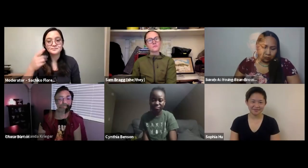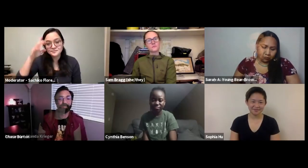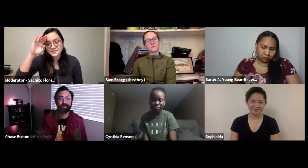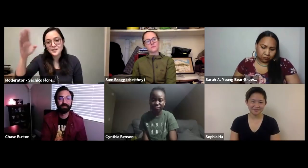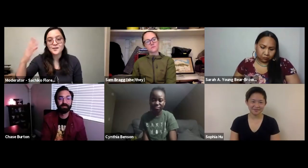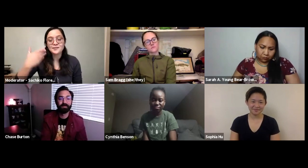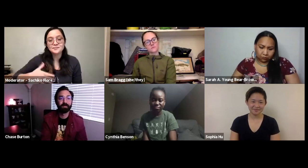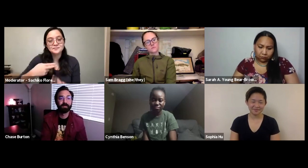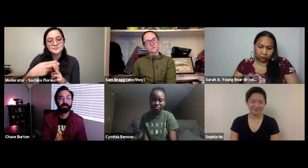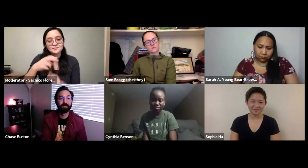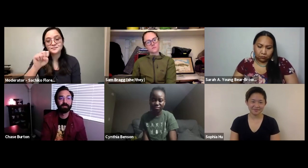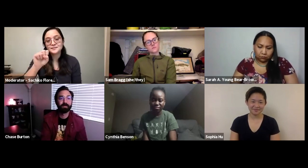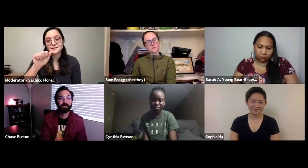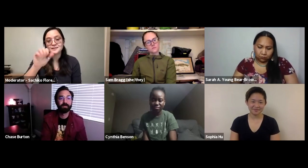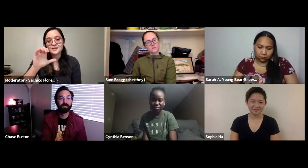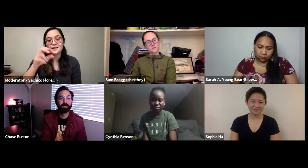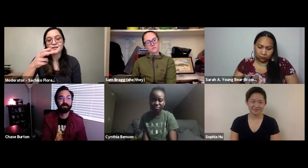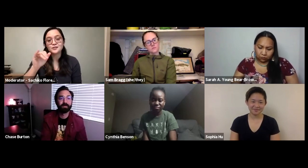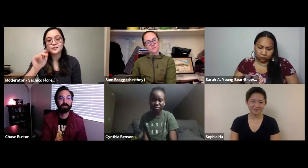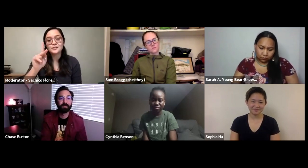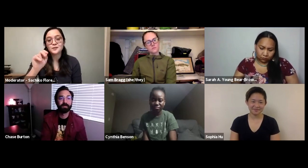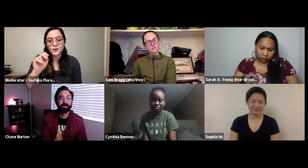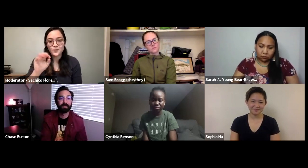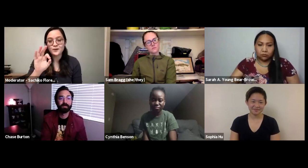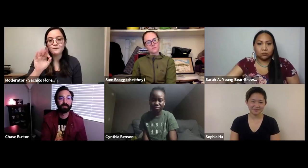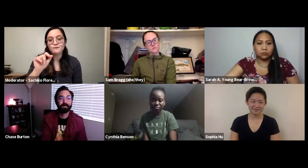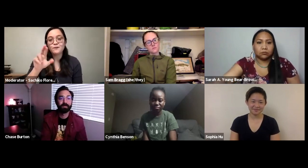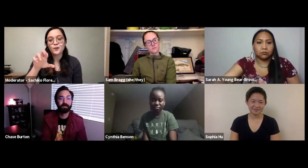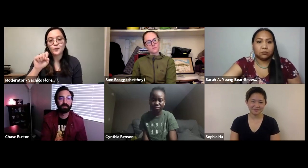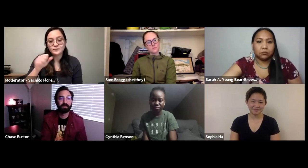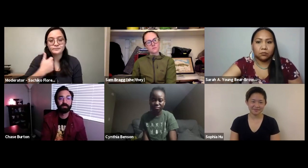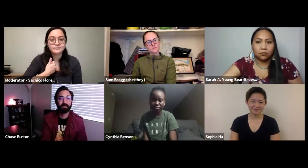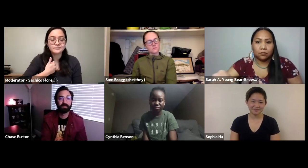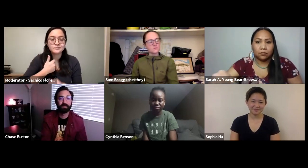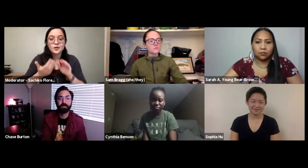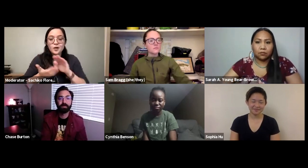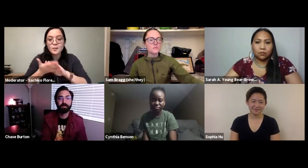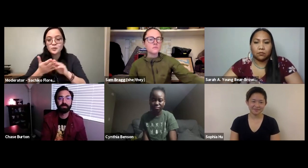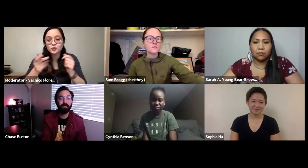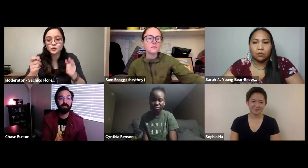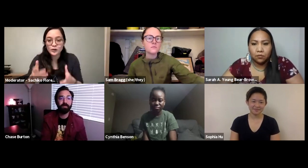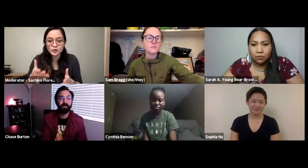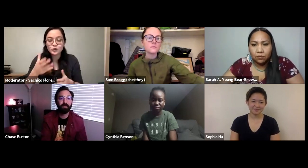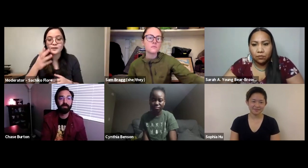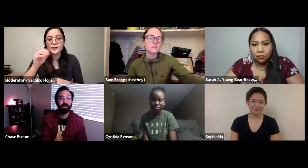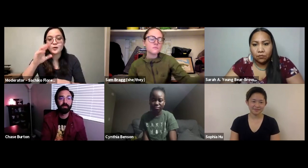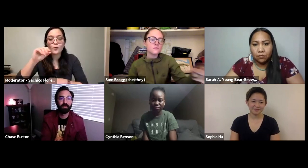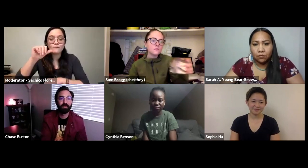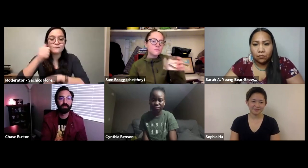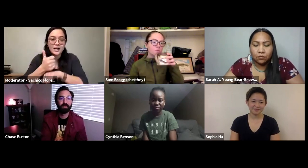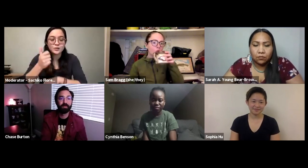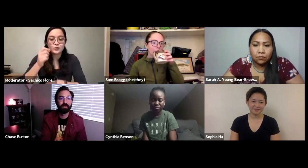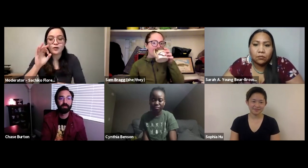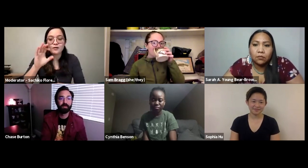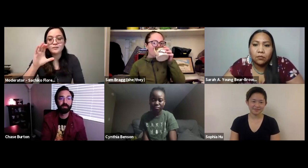Hello everybody! My name is Sachiko Flores and I'm the Operations Director and